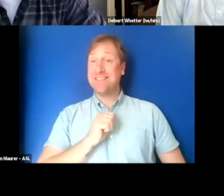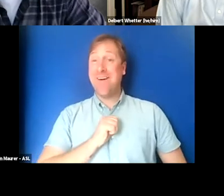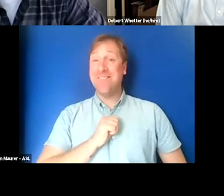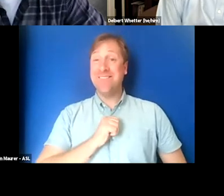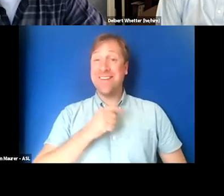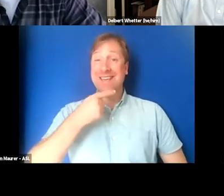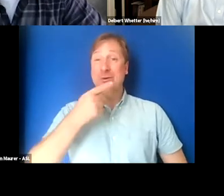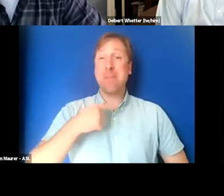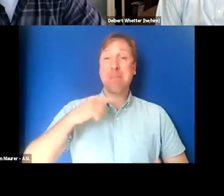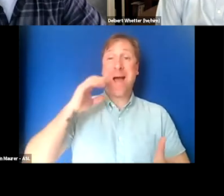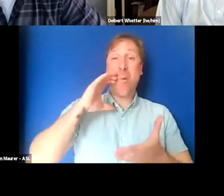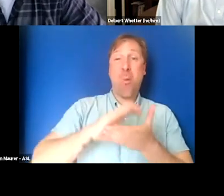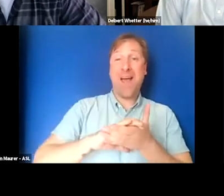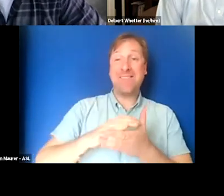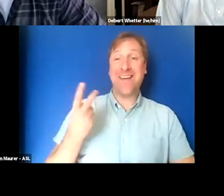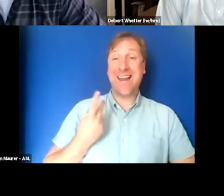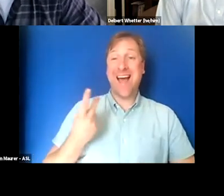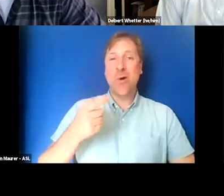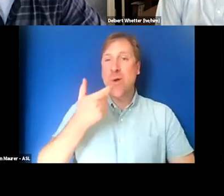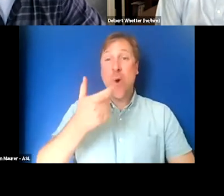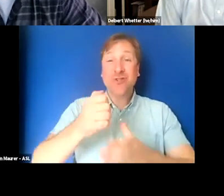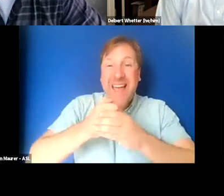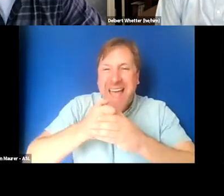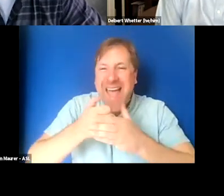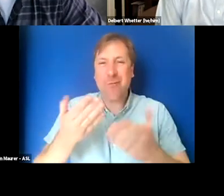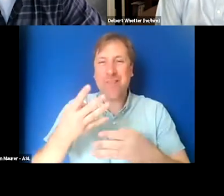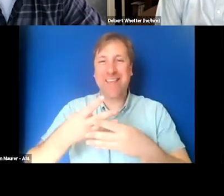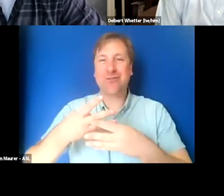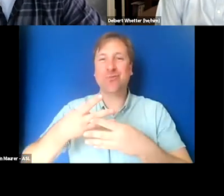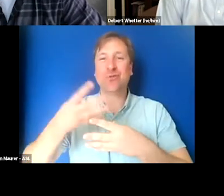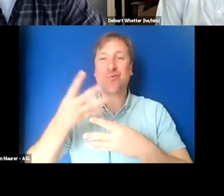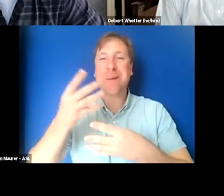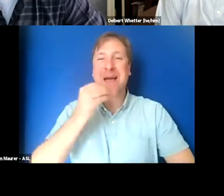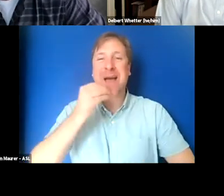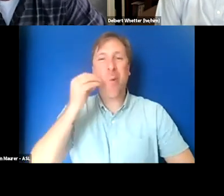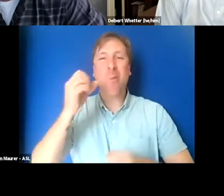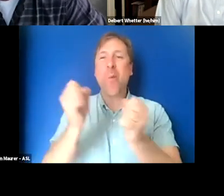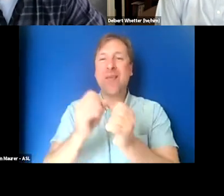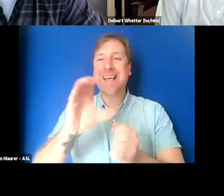my wife and I now watch everything that we stream at home with captions on.